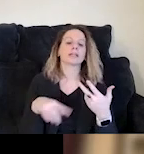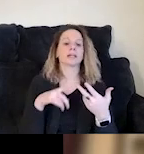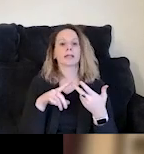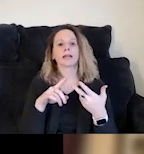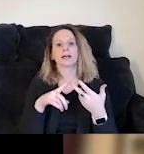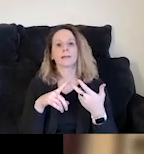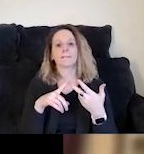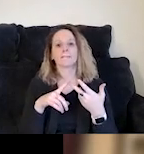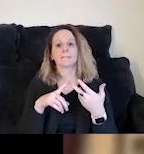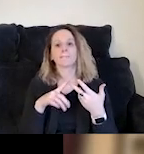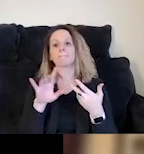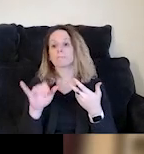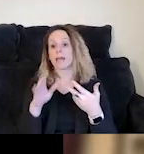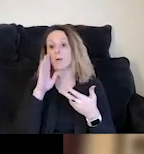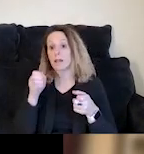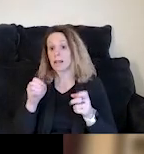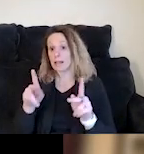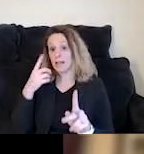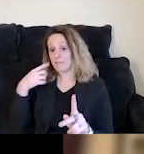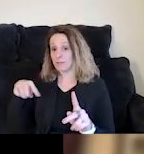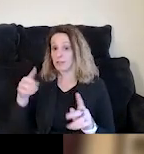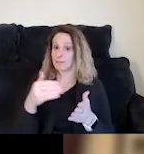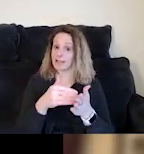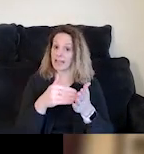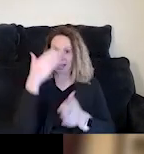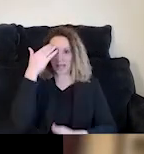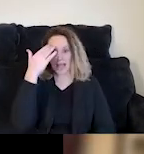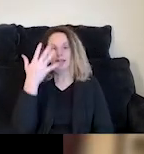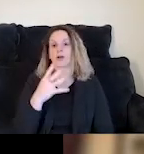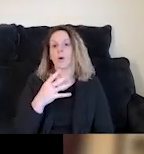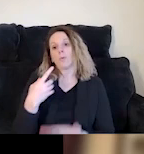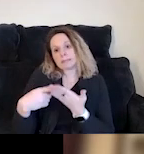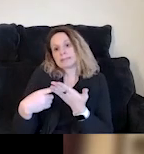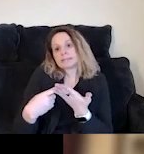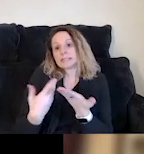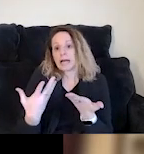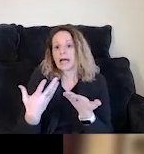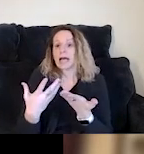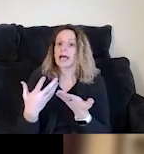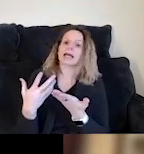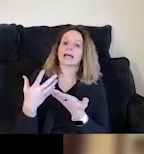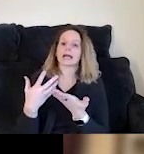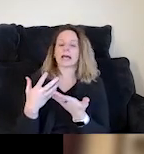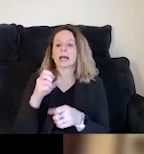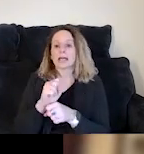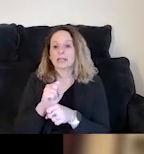that will allow them to, again, I know that I, that we've discussed landing, you know, jobs in the tech industry